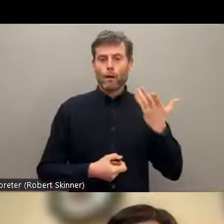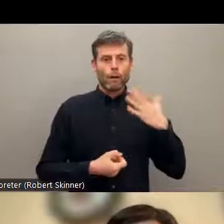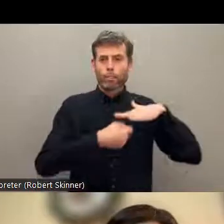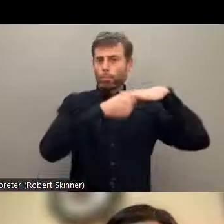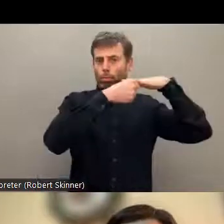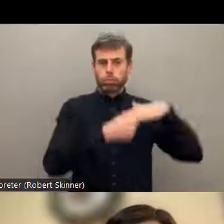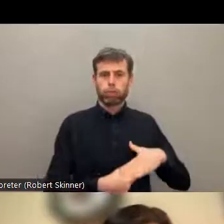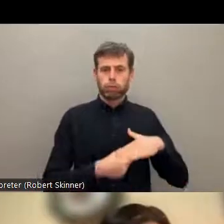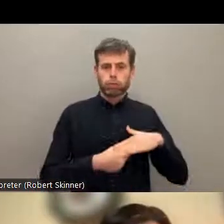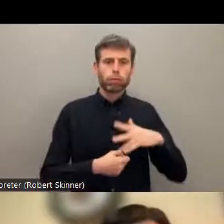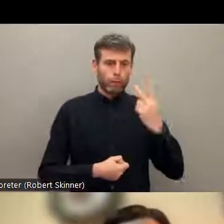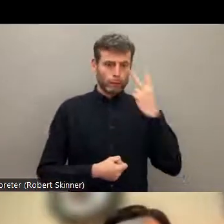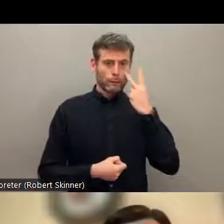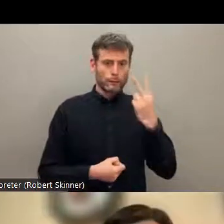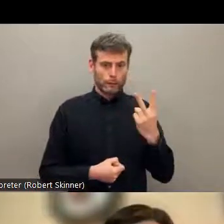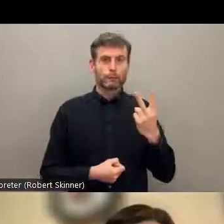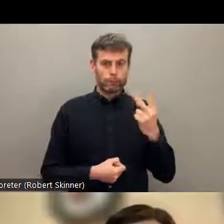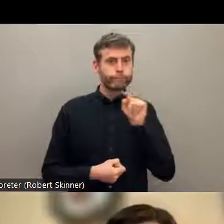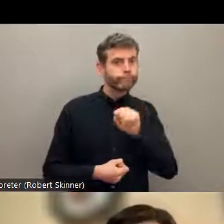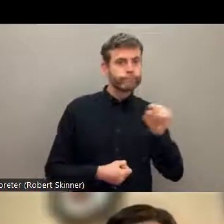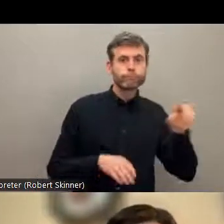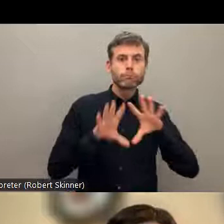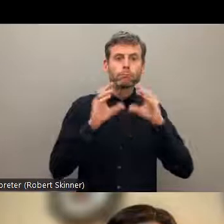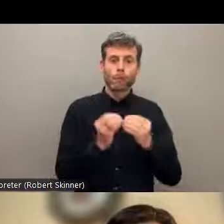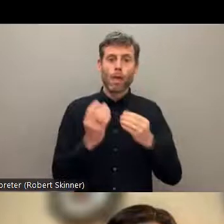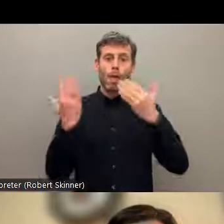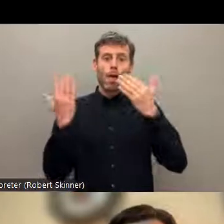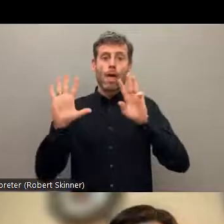disabilities, it included not only indigenous people but other people